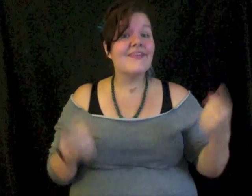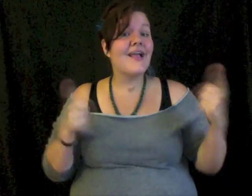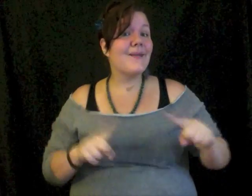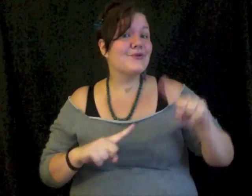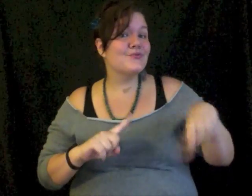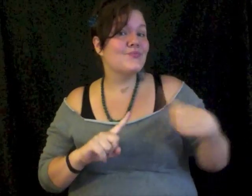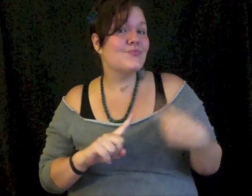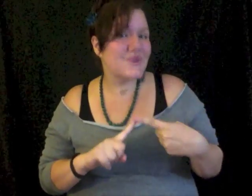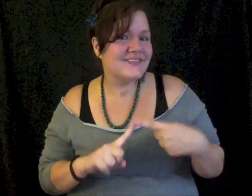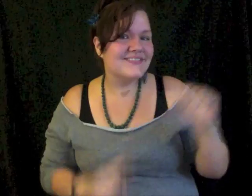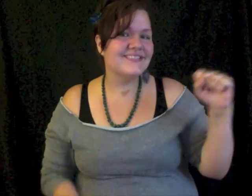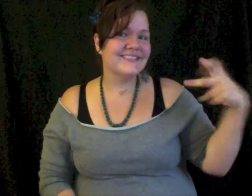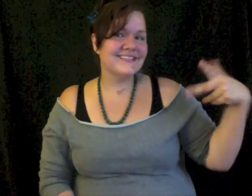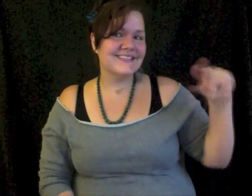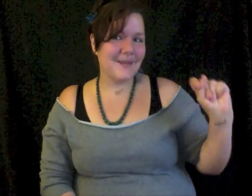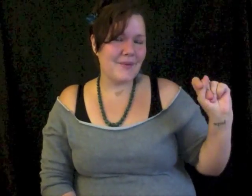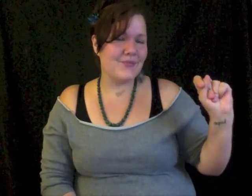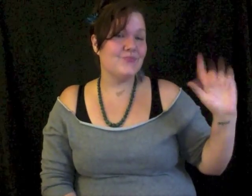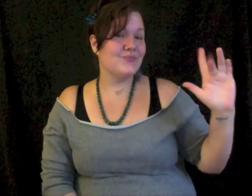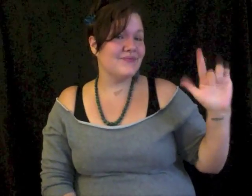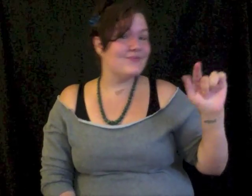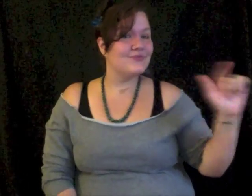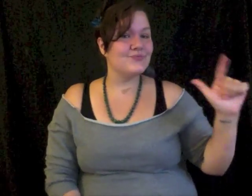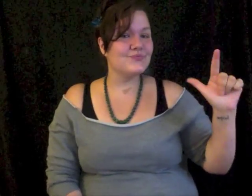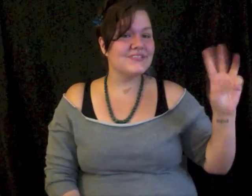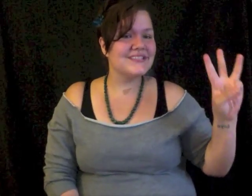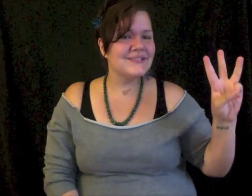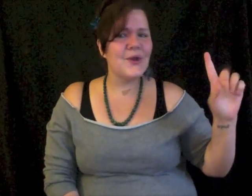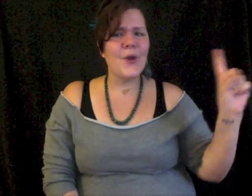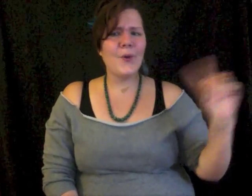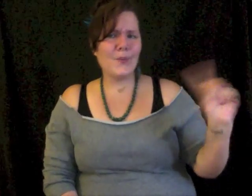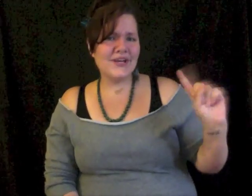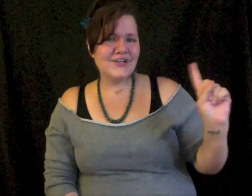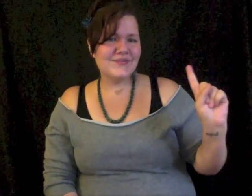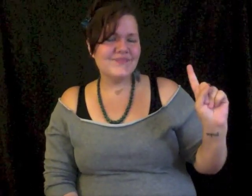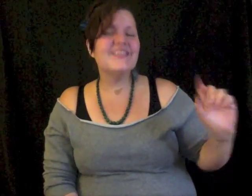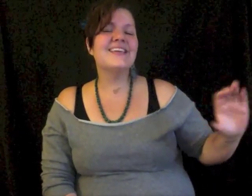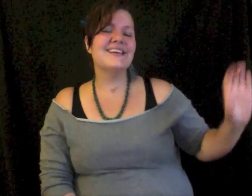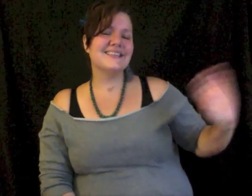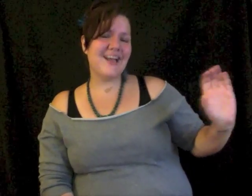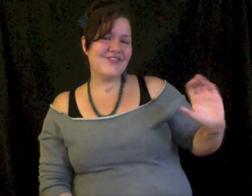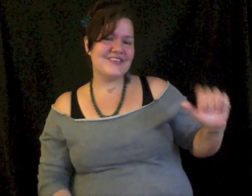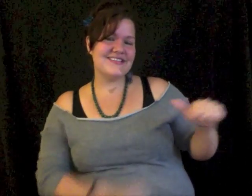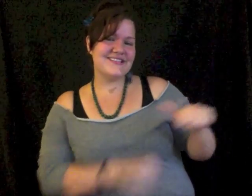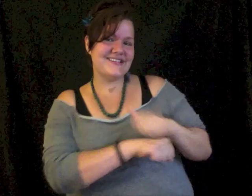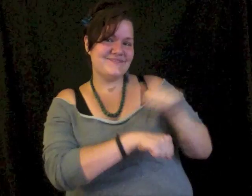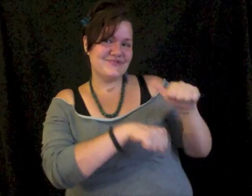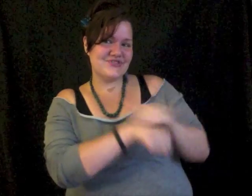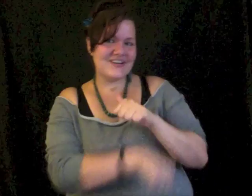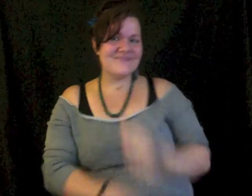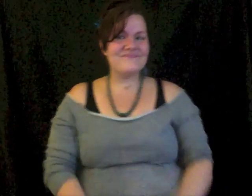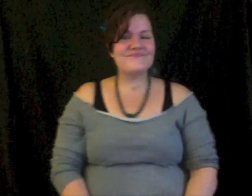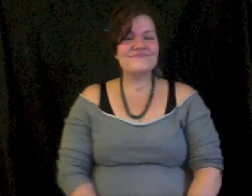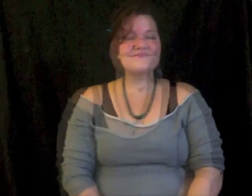It is happening this September 25 - 26, 2015 in Calgary, Alberta.